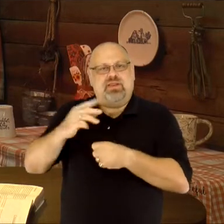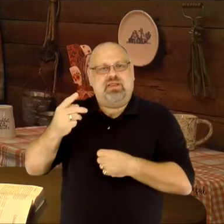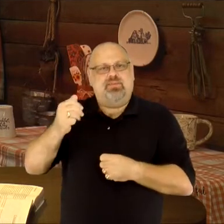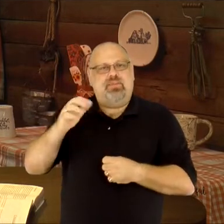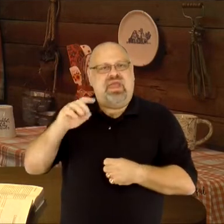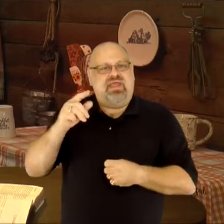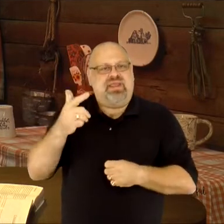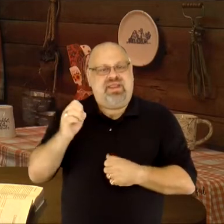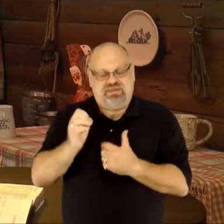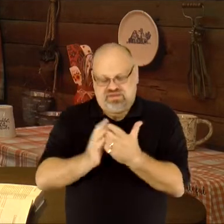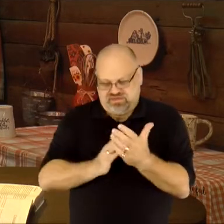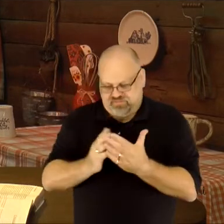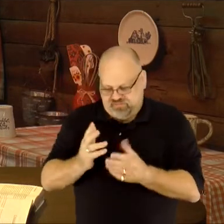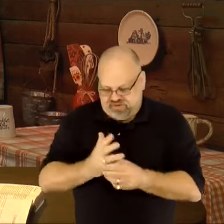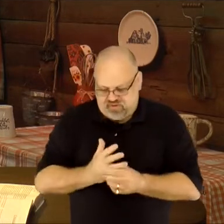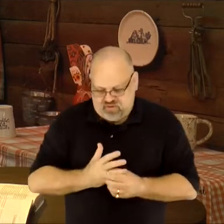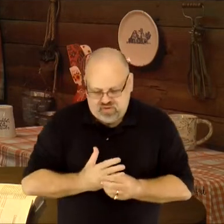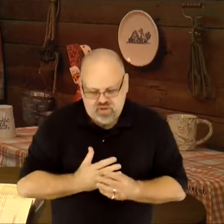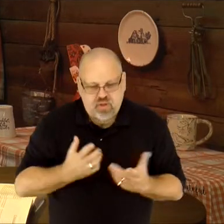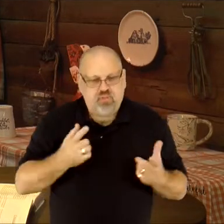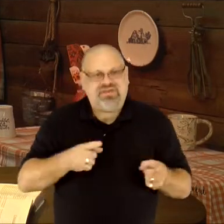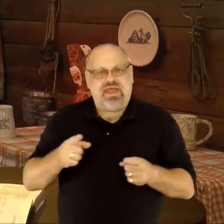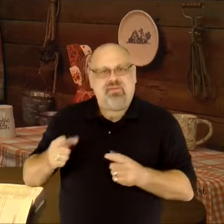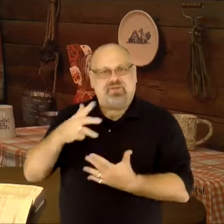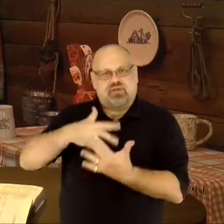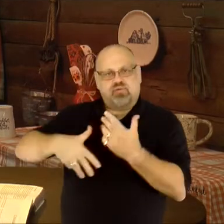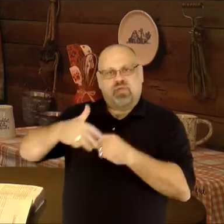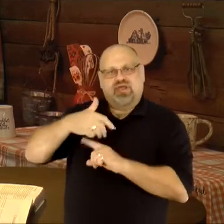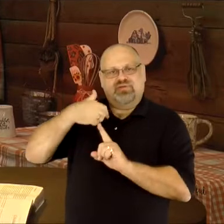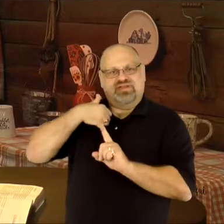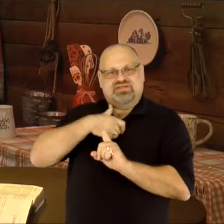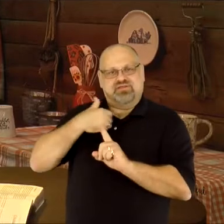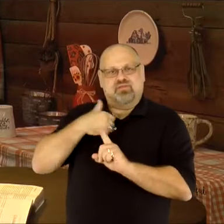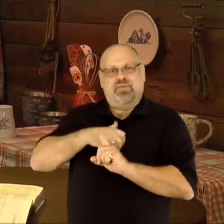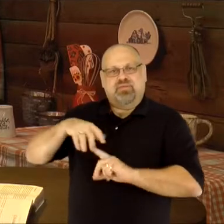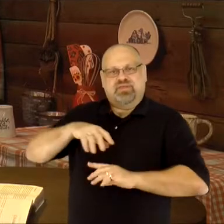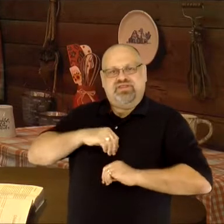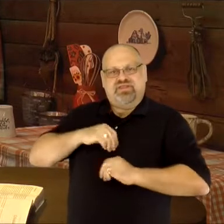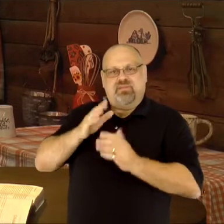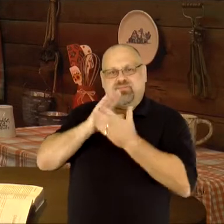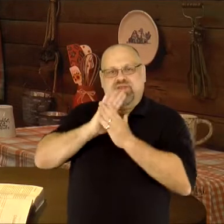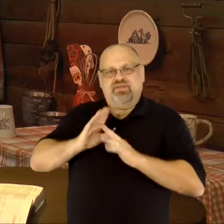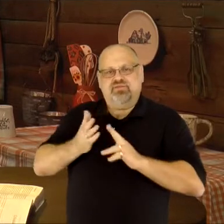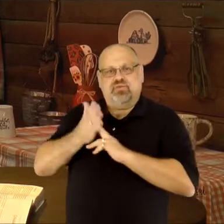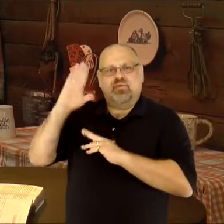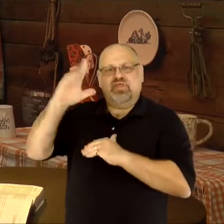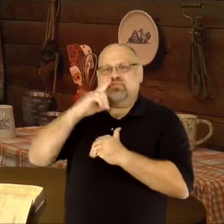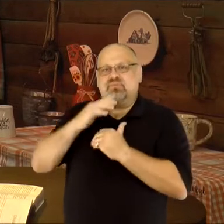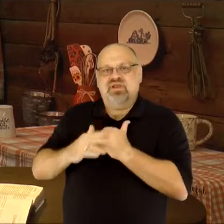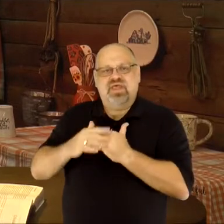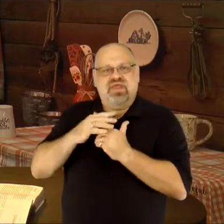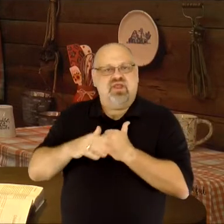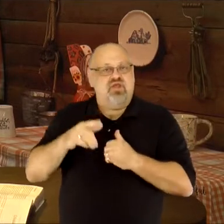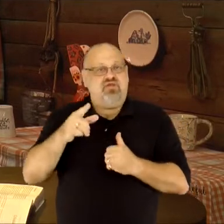complete package, and no matter what's happening around us, we receive peace through His blood.